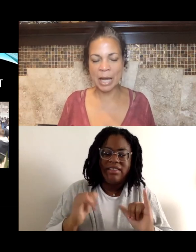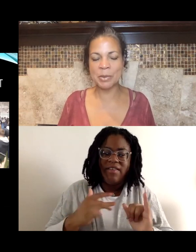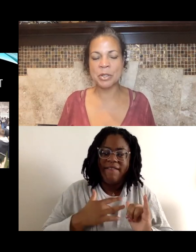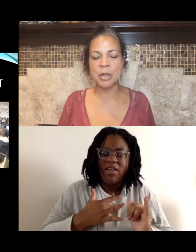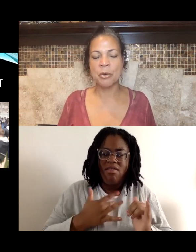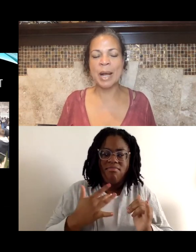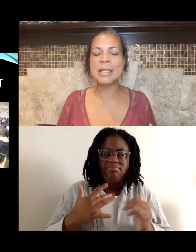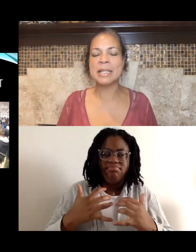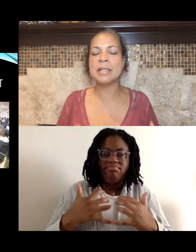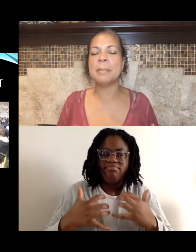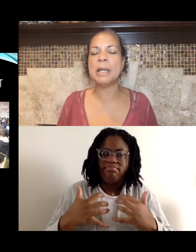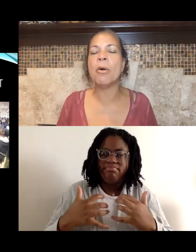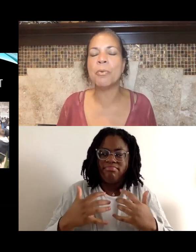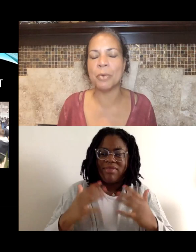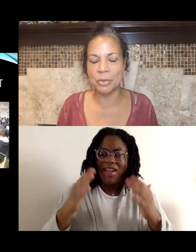I was reticent to be hopeful.